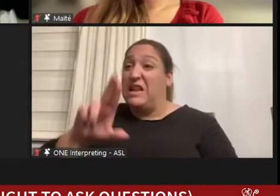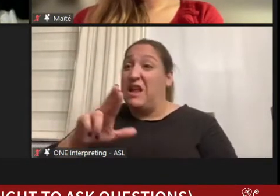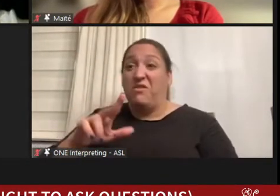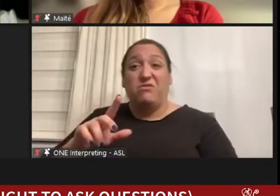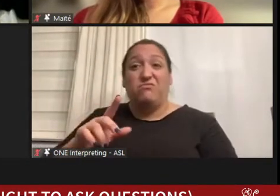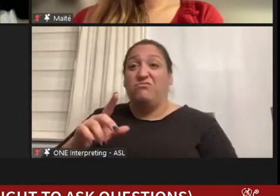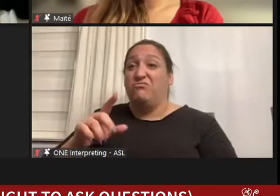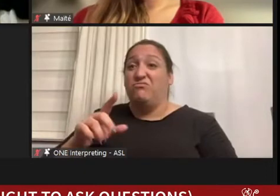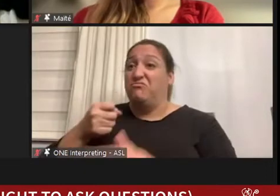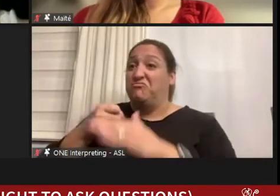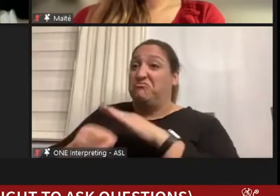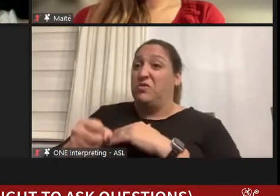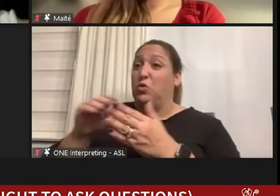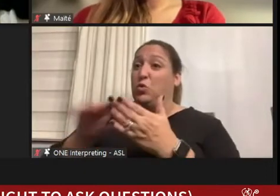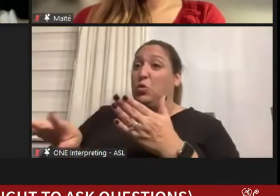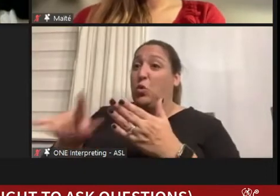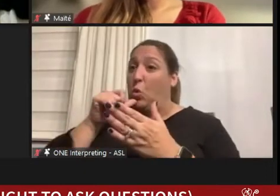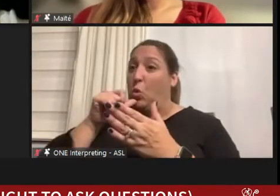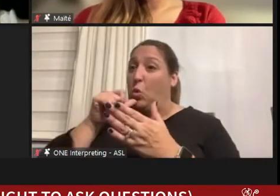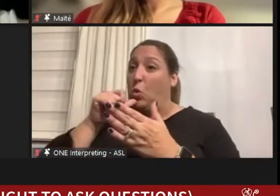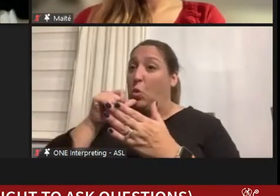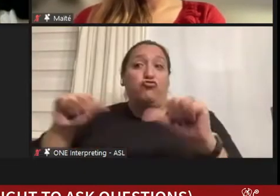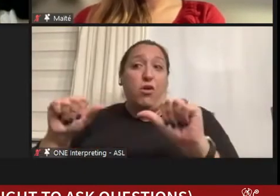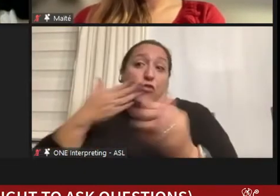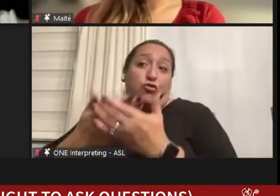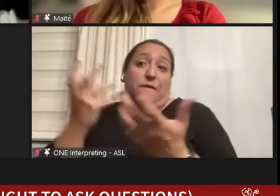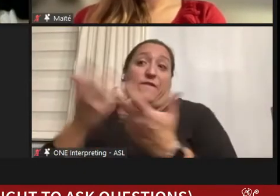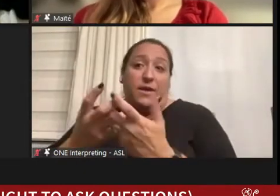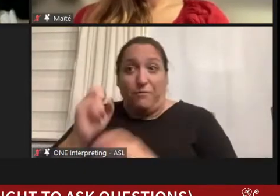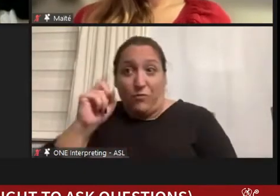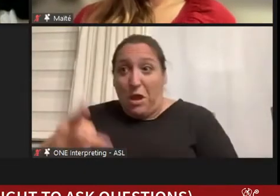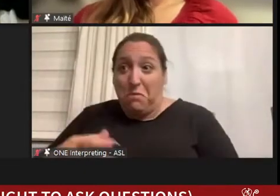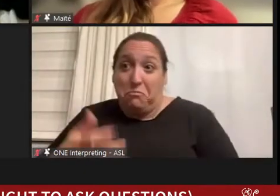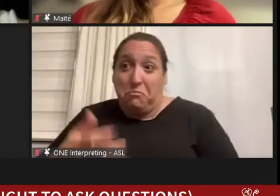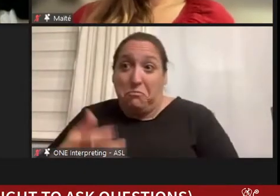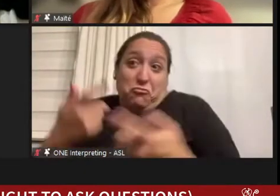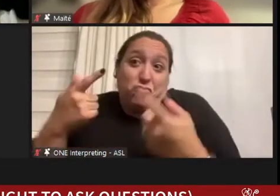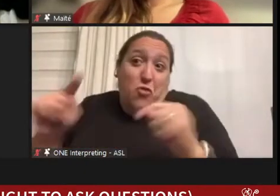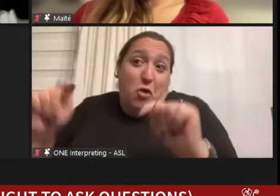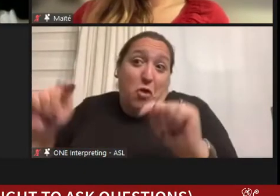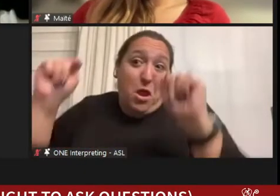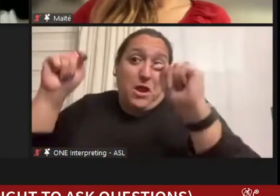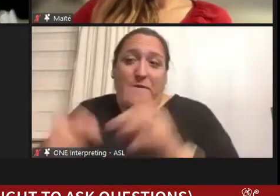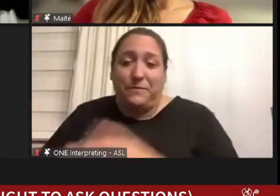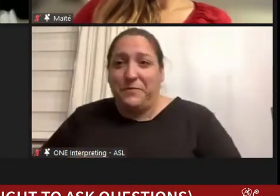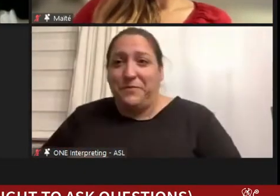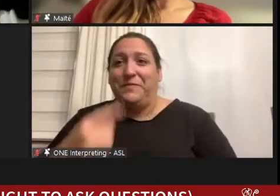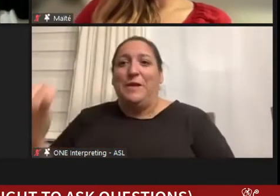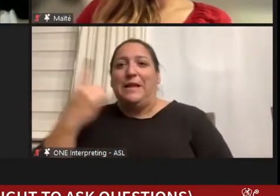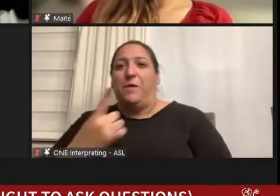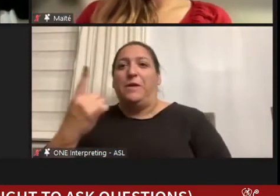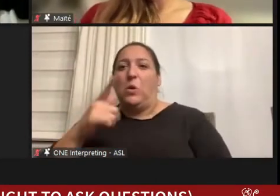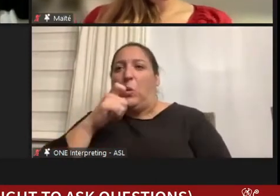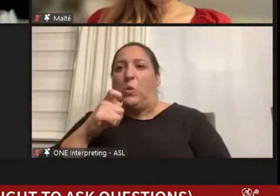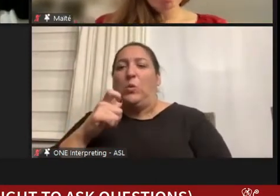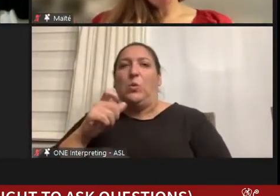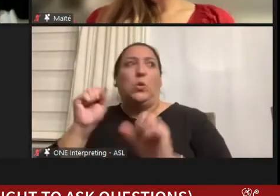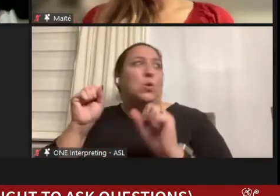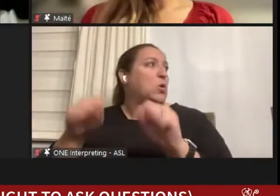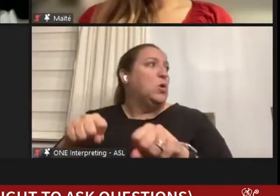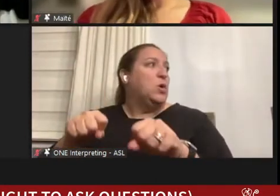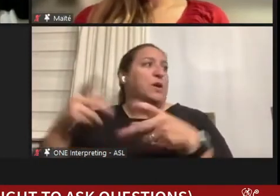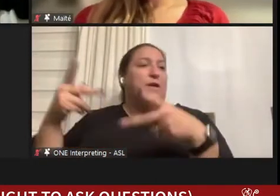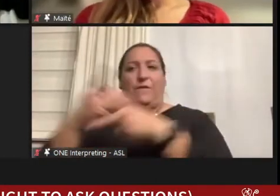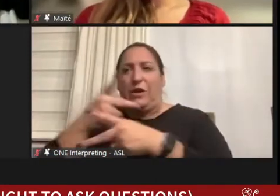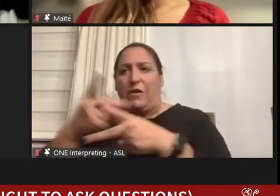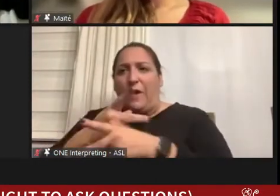she's probably a good bet. In terms of somebody who could figure it out and even though I had